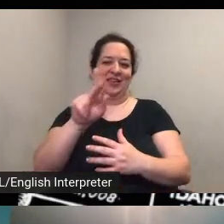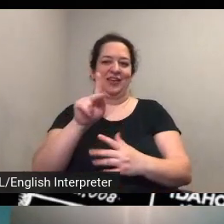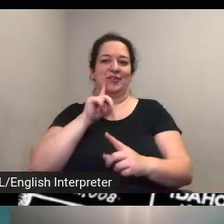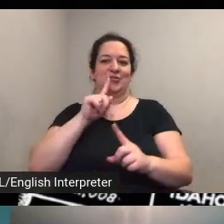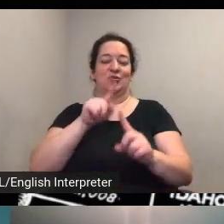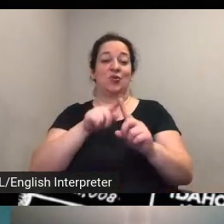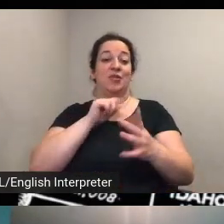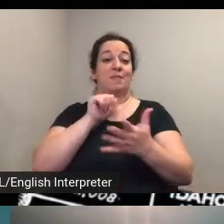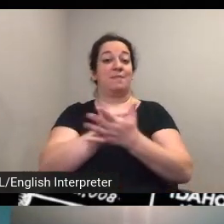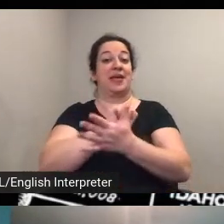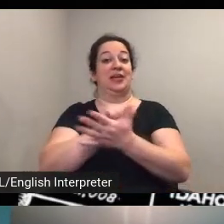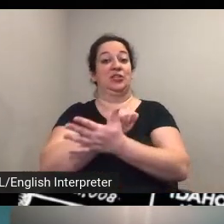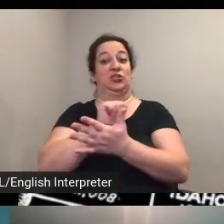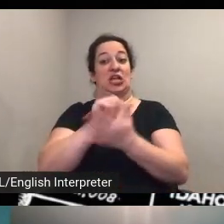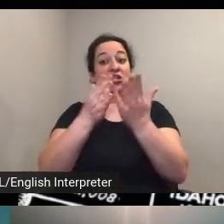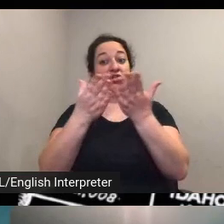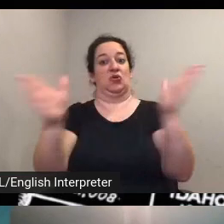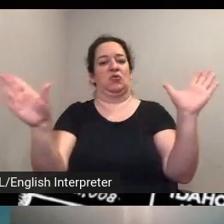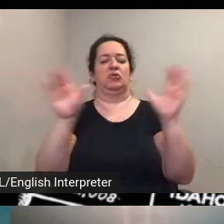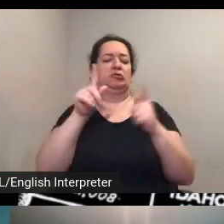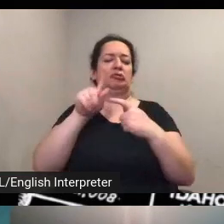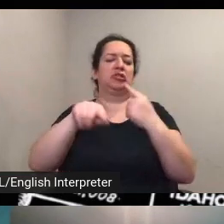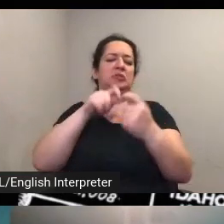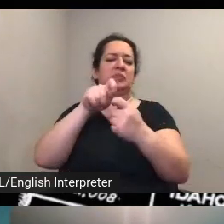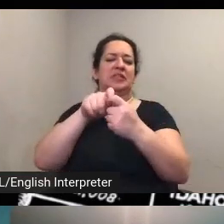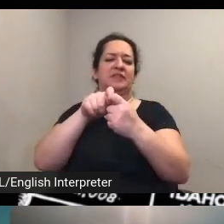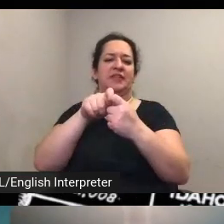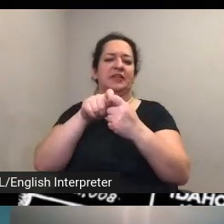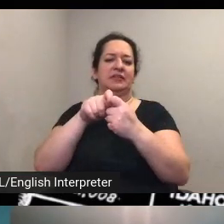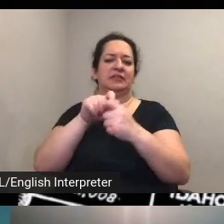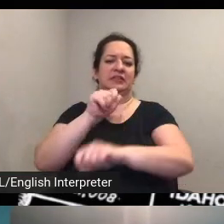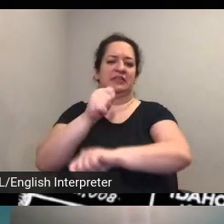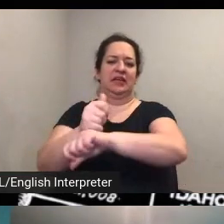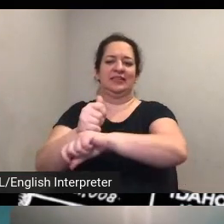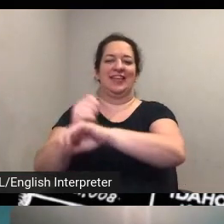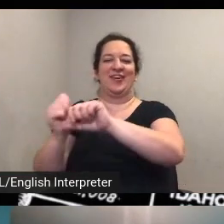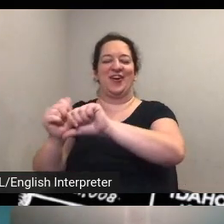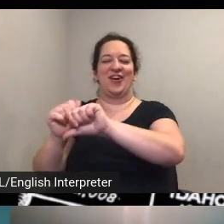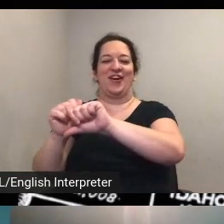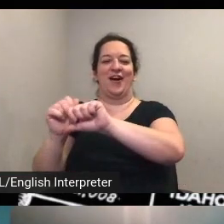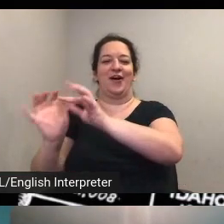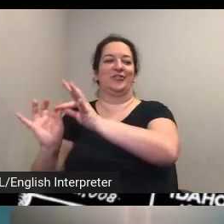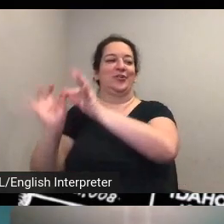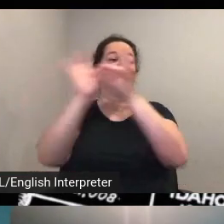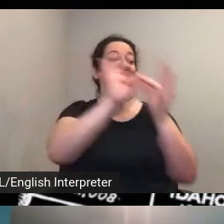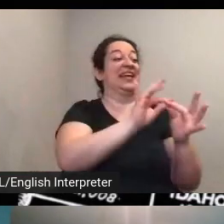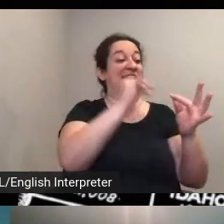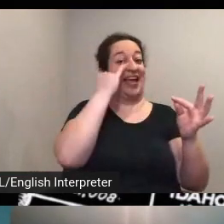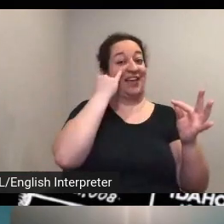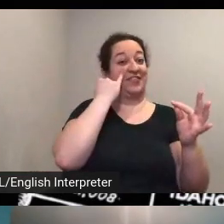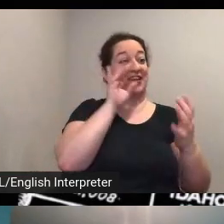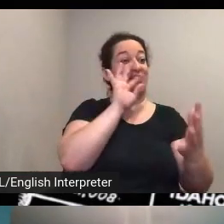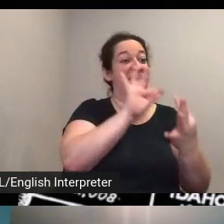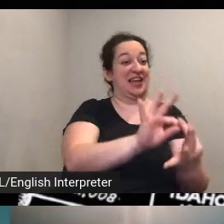sites and they're kind of associated when you when you find a specific like someone who's connected to a place that's where you'll find the